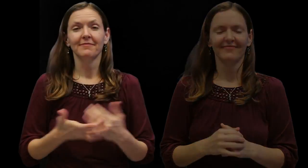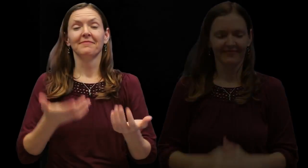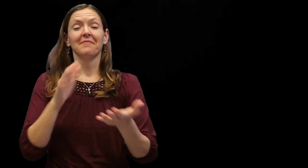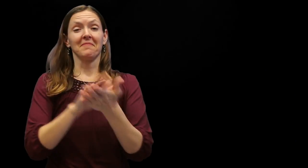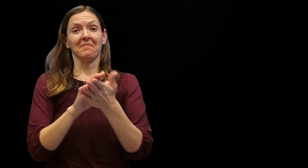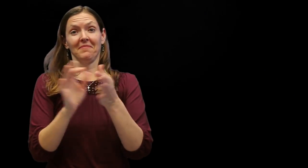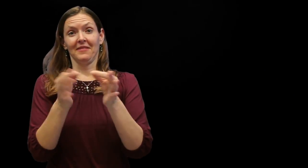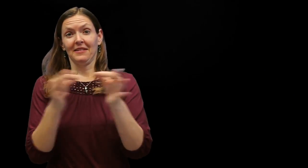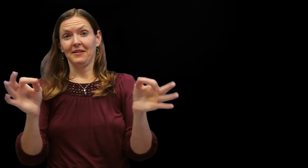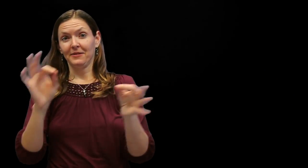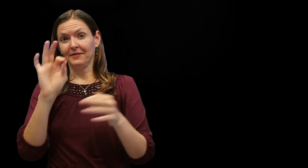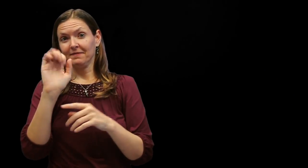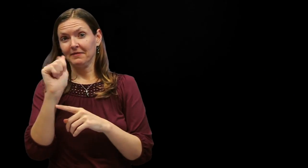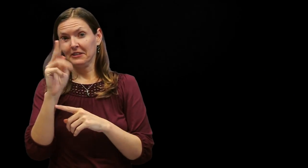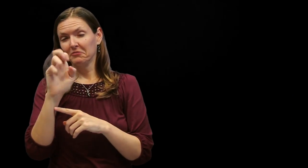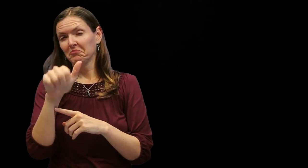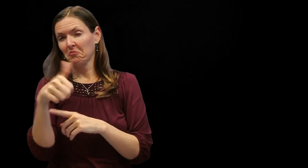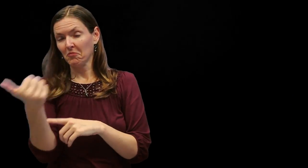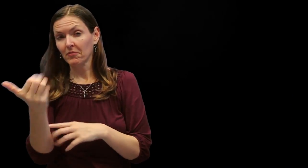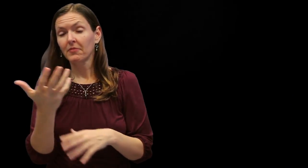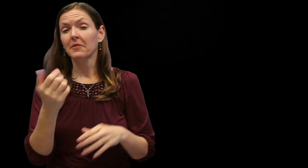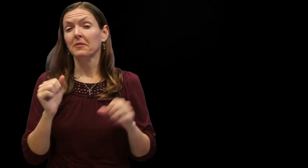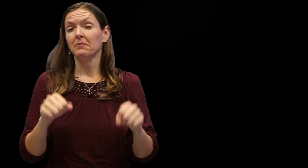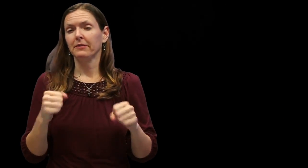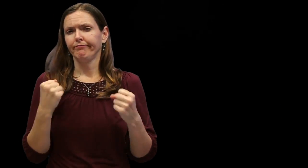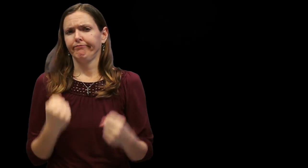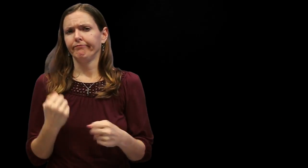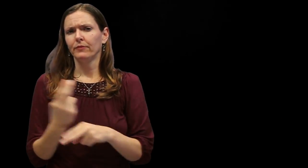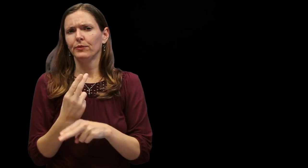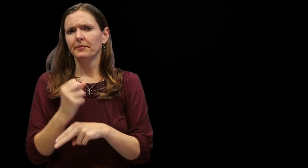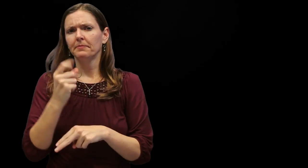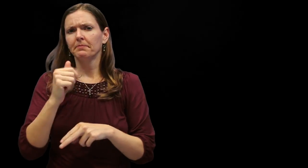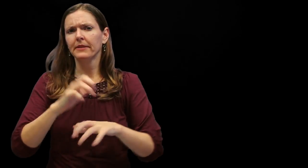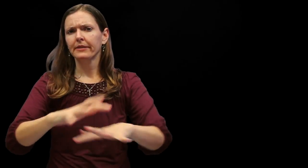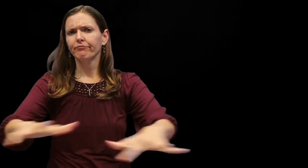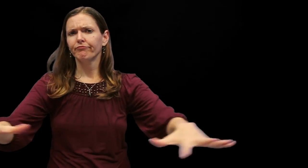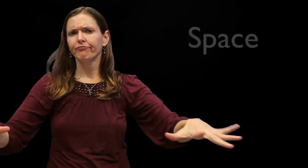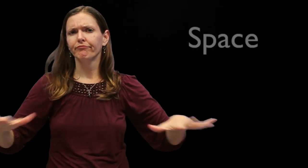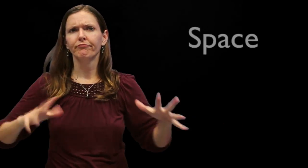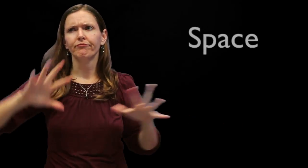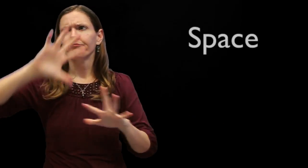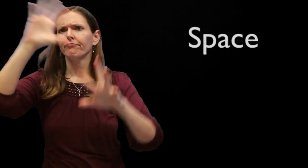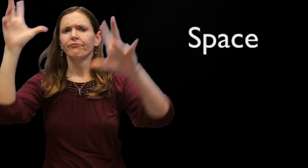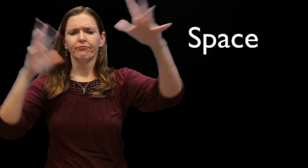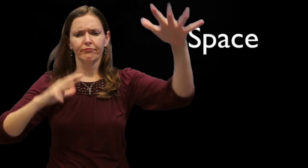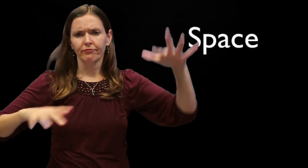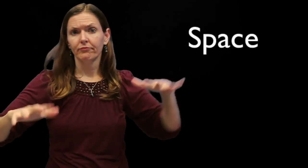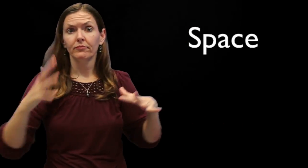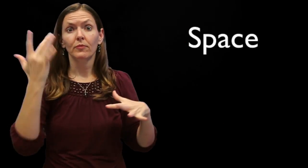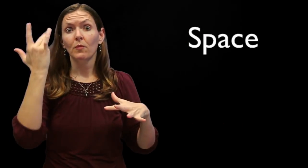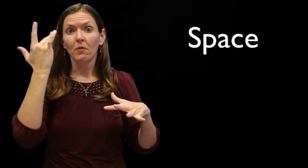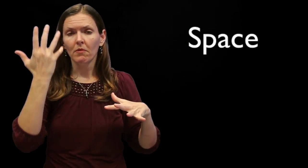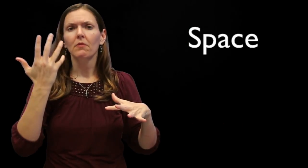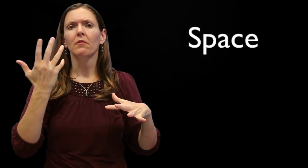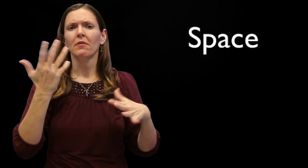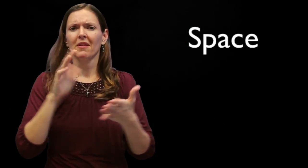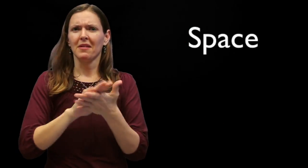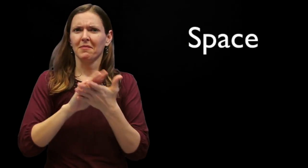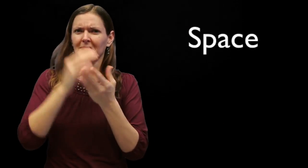Another academic language feature includes frequent use of space in front of the signer [Raychelle describes a horizontal plane in front of her as well as the space in front of her face and above her head.]